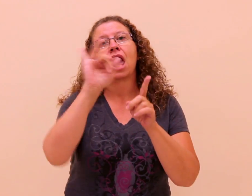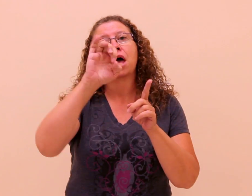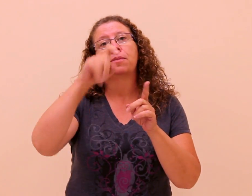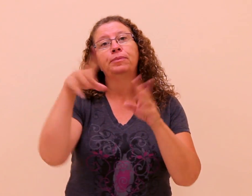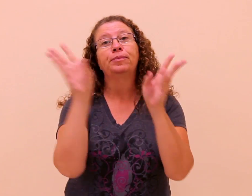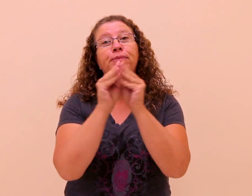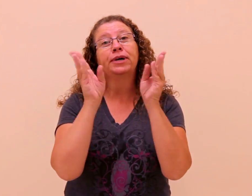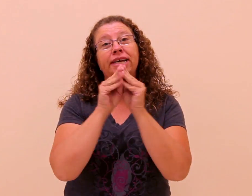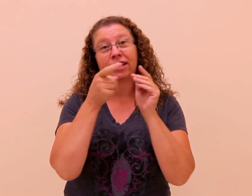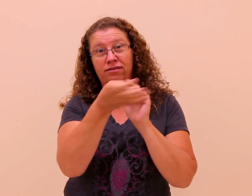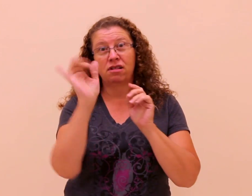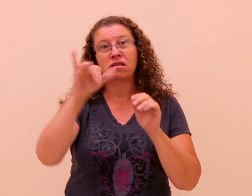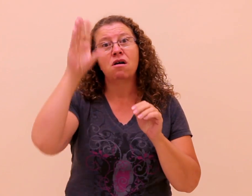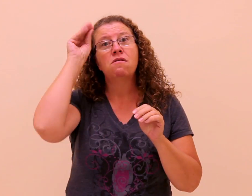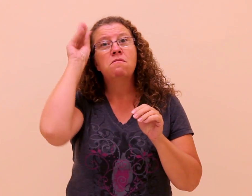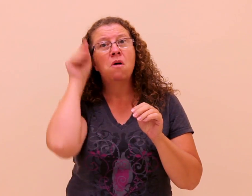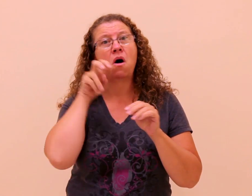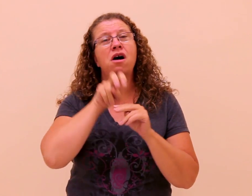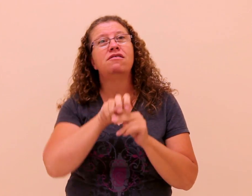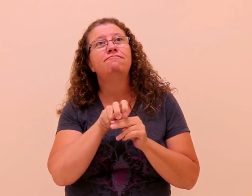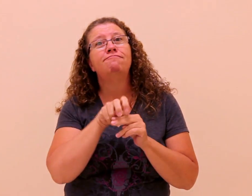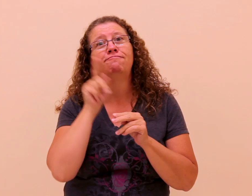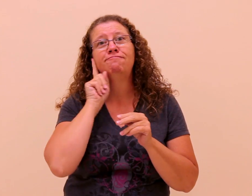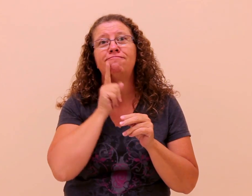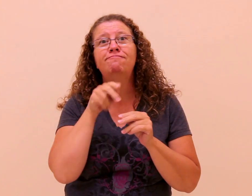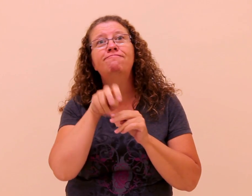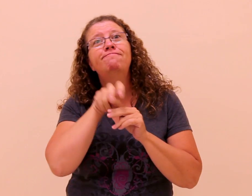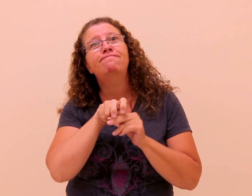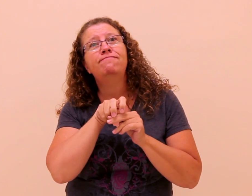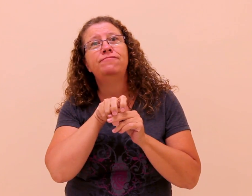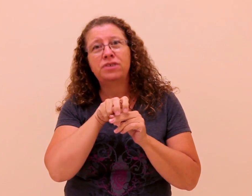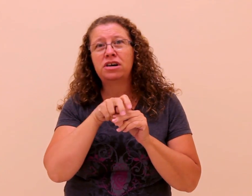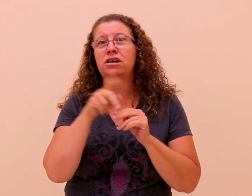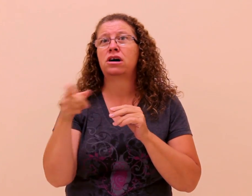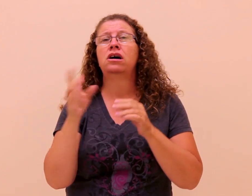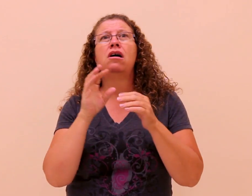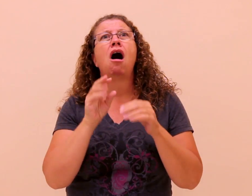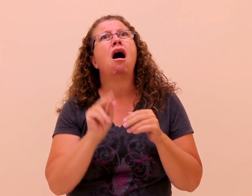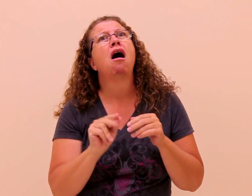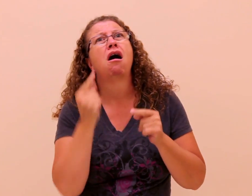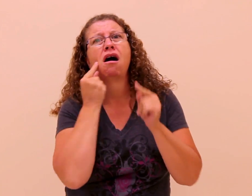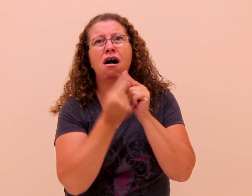At the IEP meeting, I was interpreting for a Deaf boy. I noticed his body language and it was obvious that he